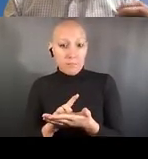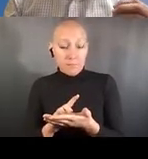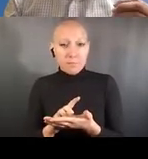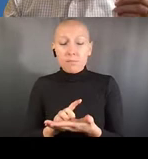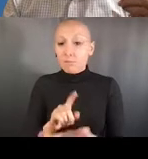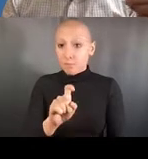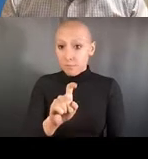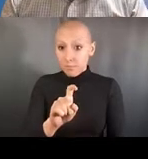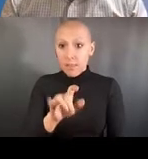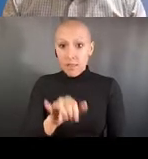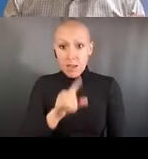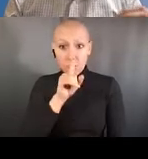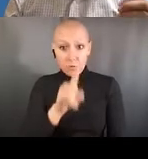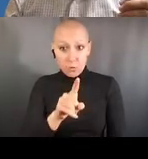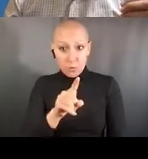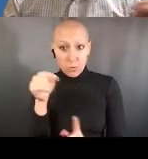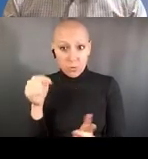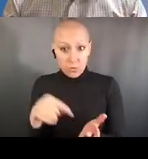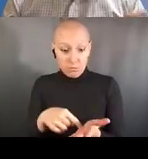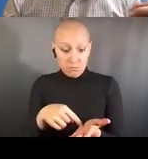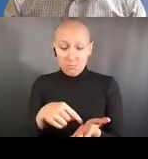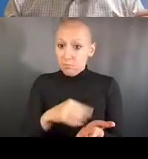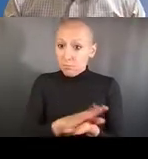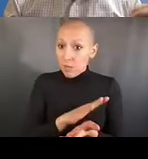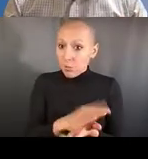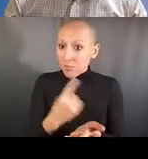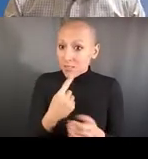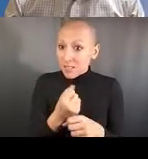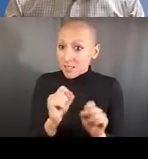and I think unfortunately it suggests maybe that the community still